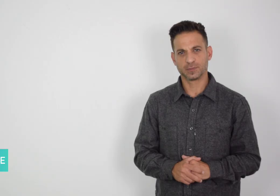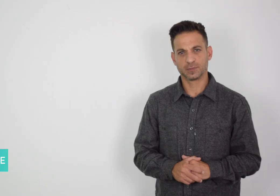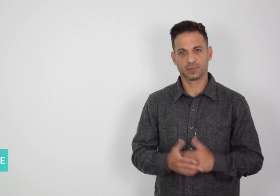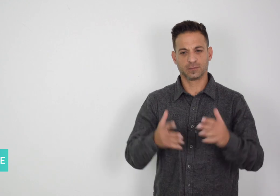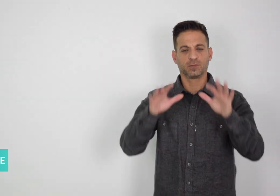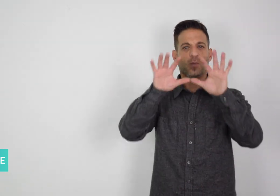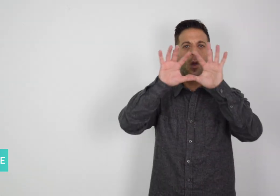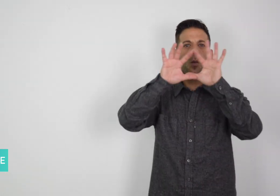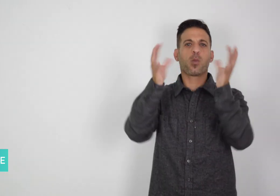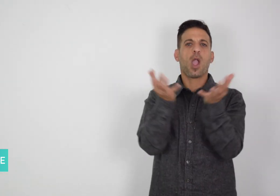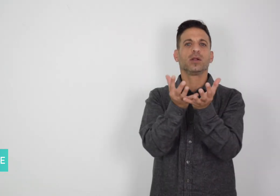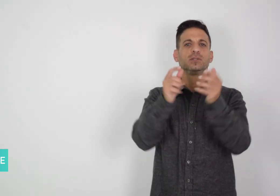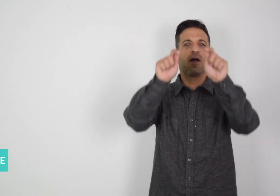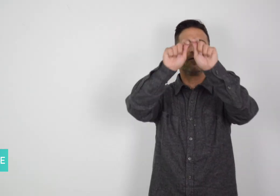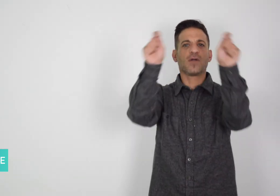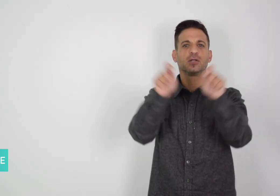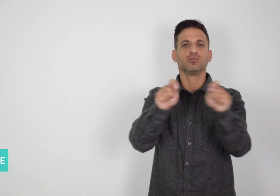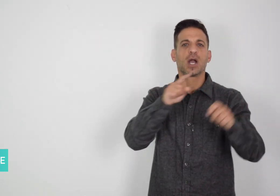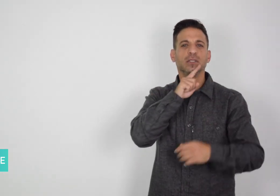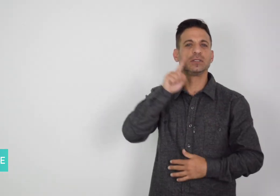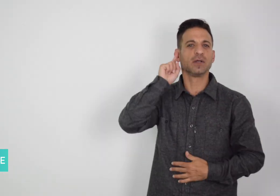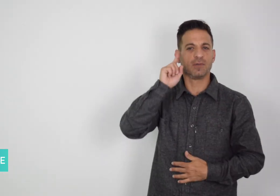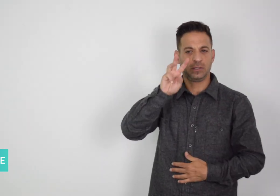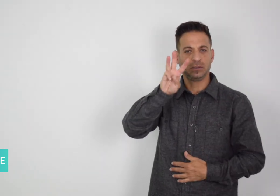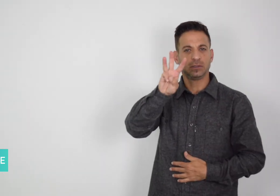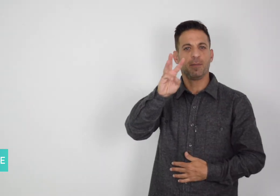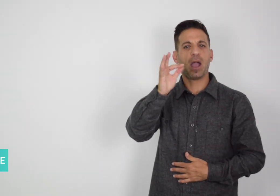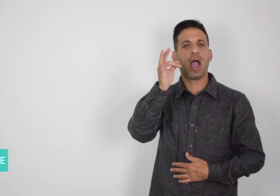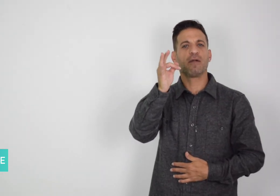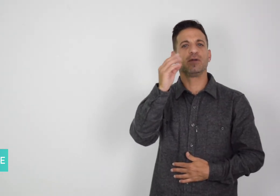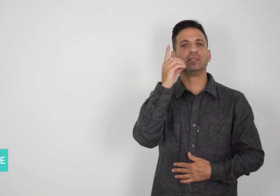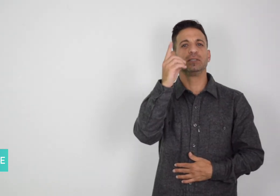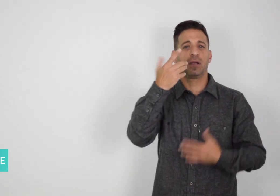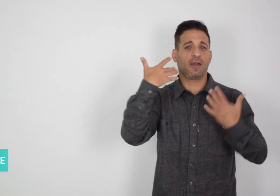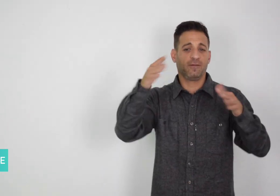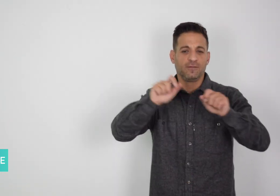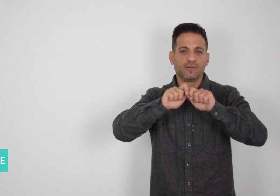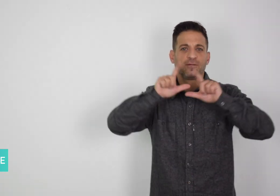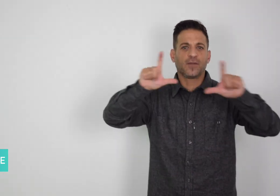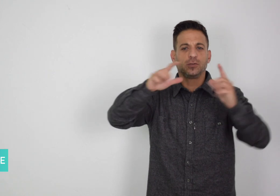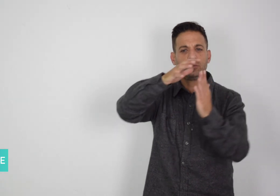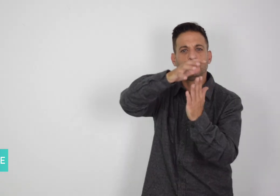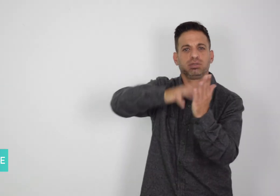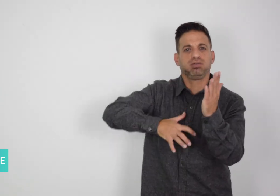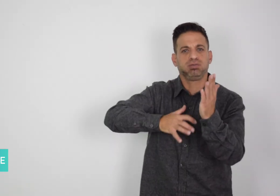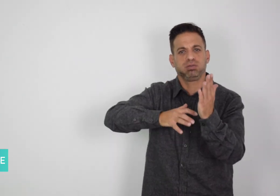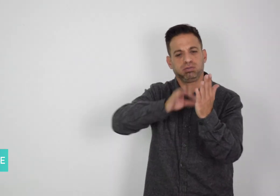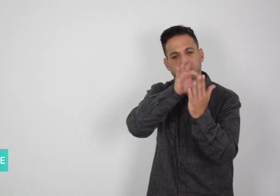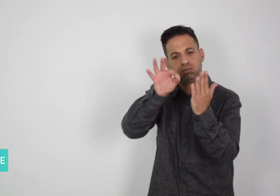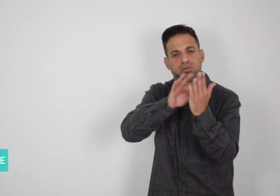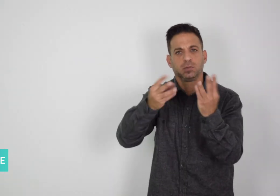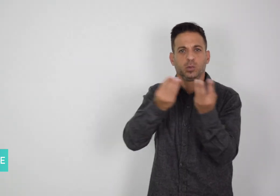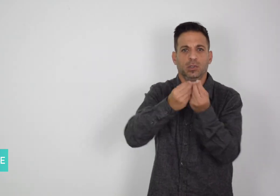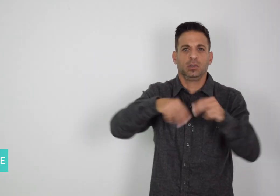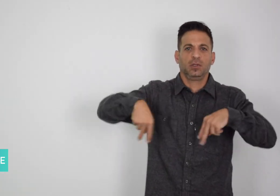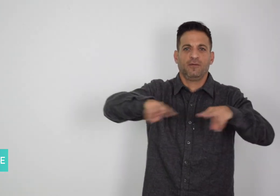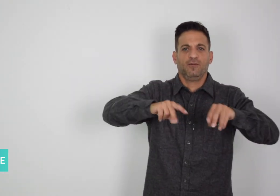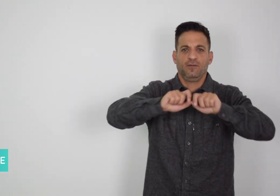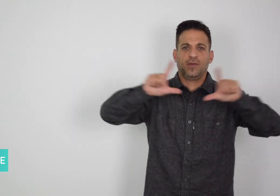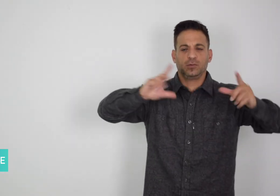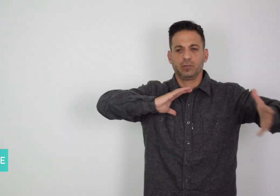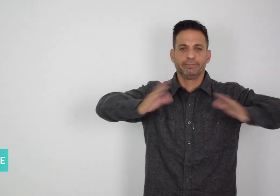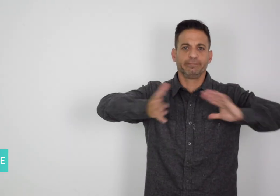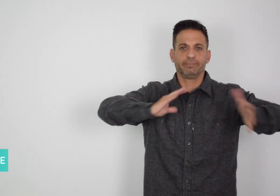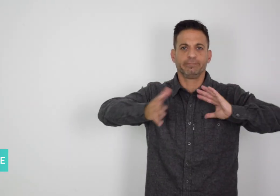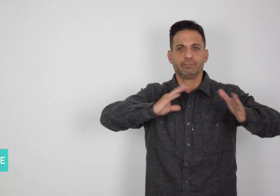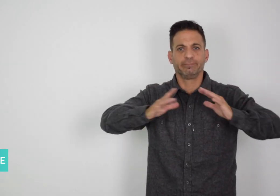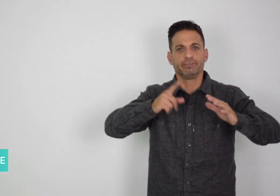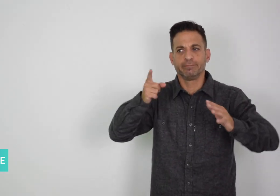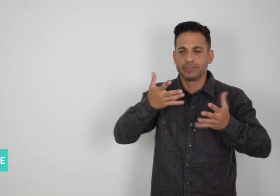The World Federation of the Deaf (WFD) posted a video letter